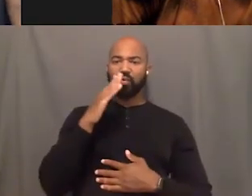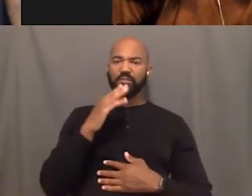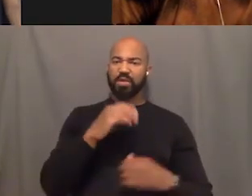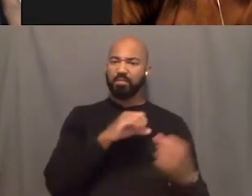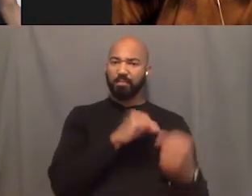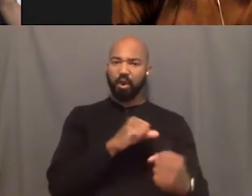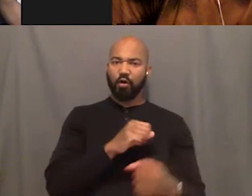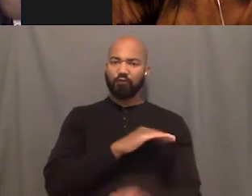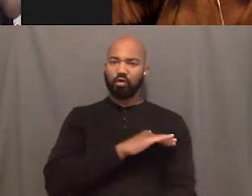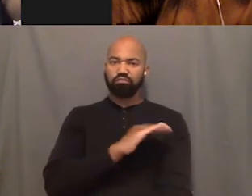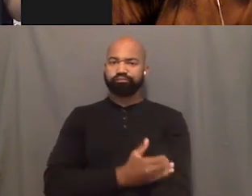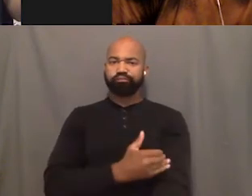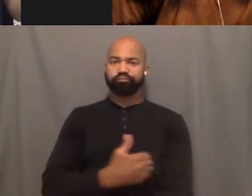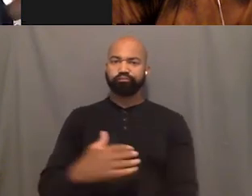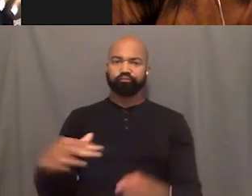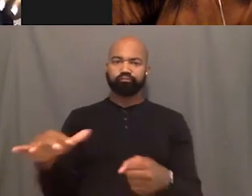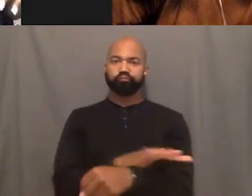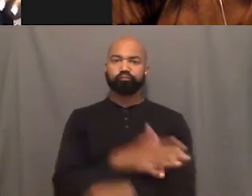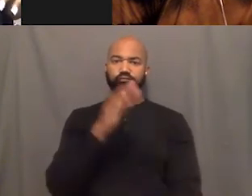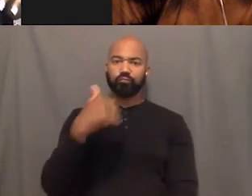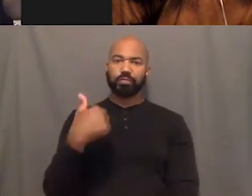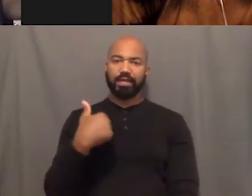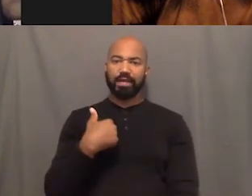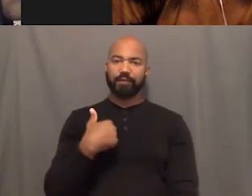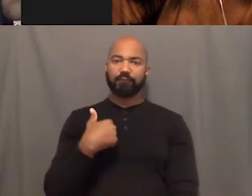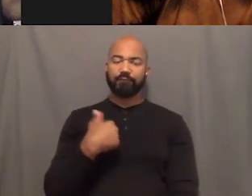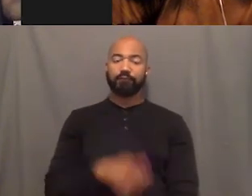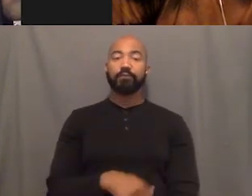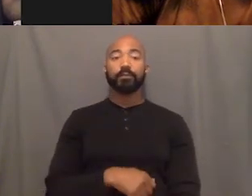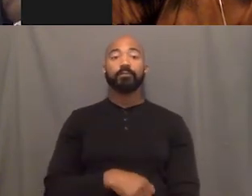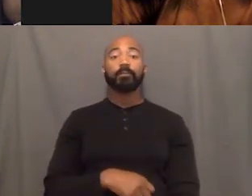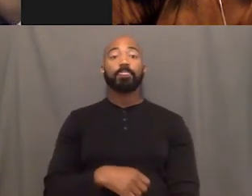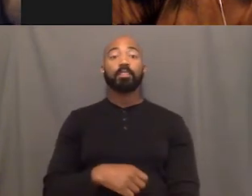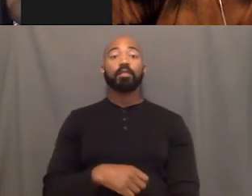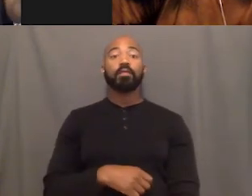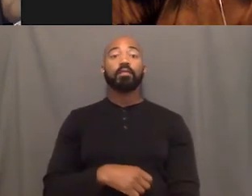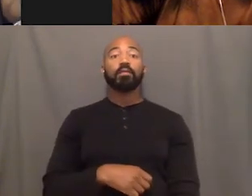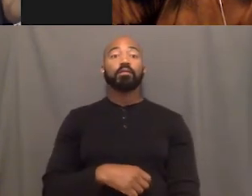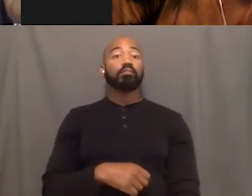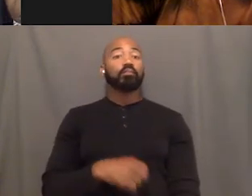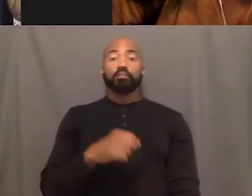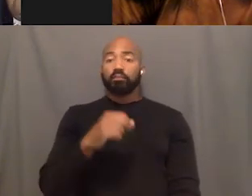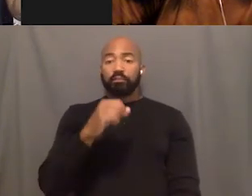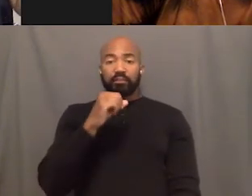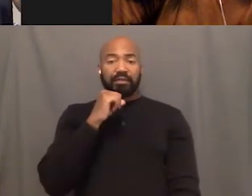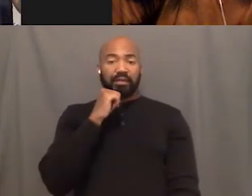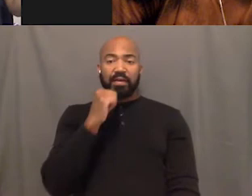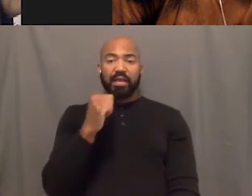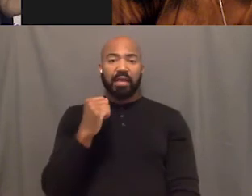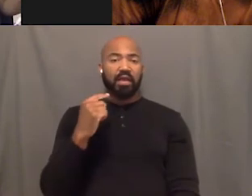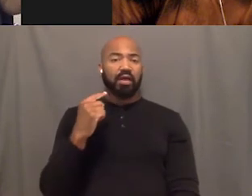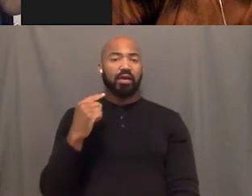So, and when I say that, that means beyond just "I'm gonna be pretty"